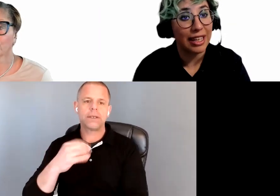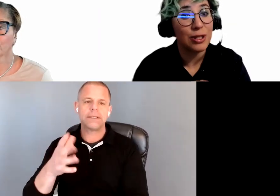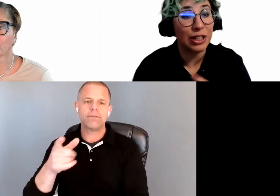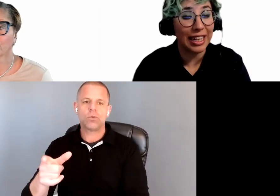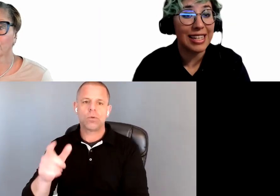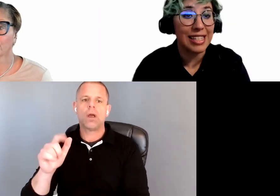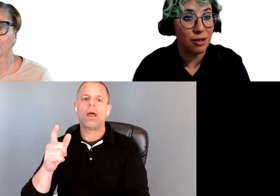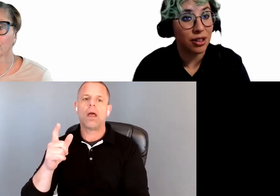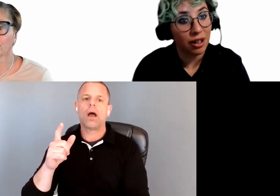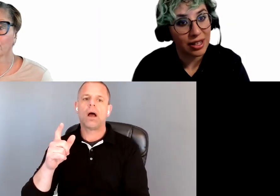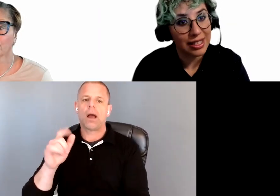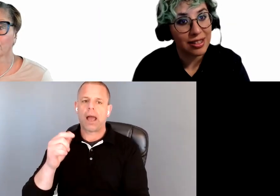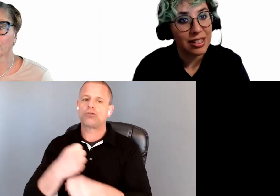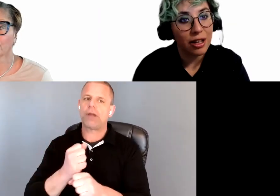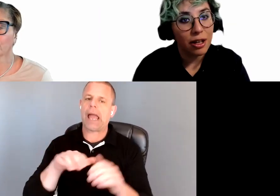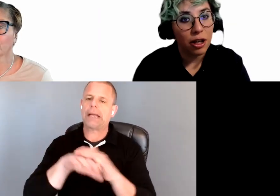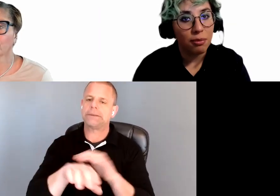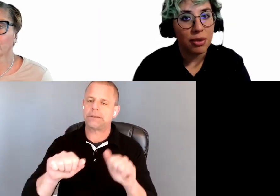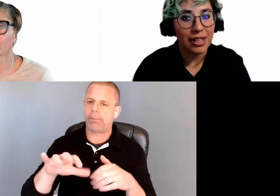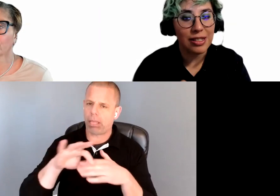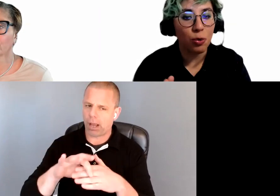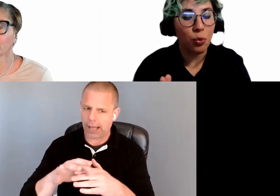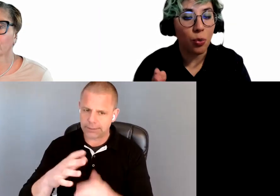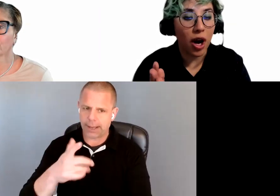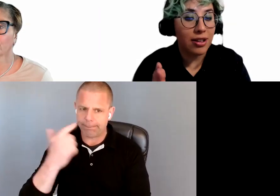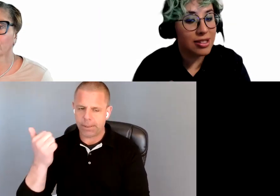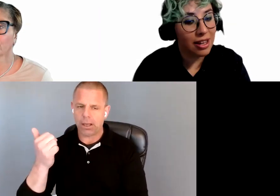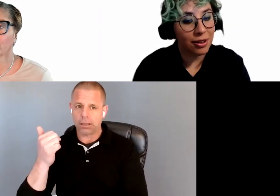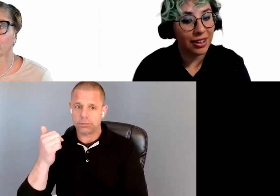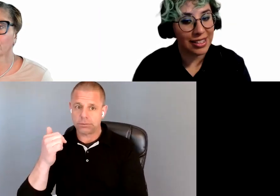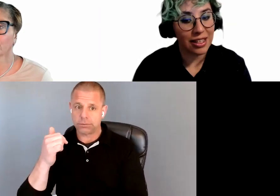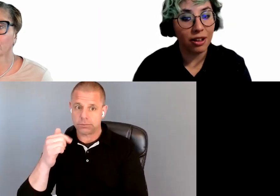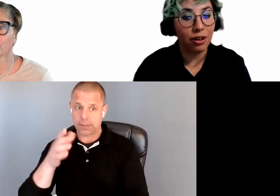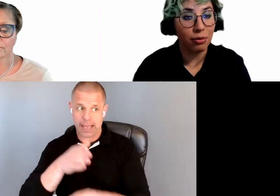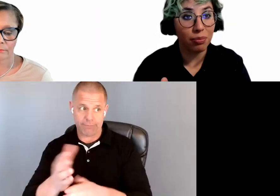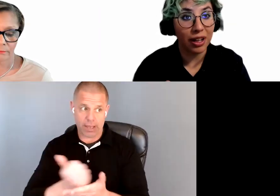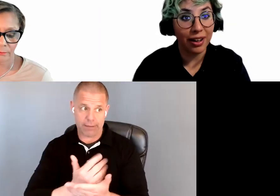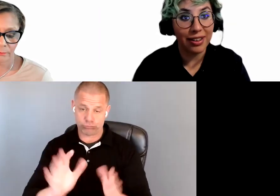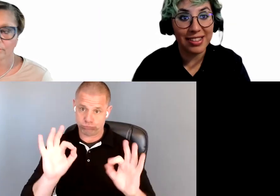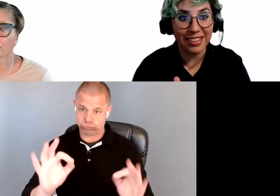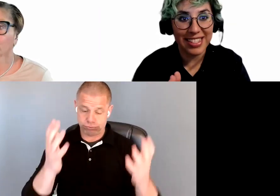and to create accessible content because once everything is done, you are compliant until